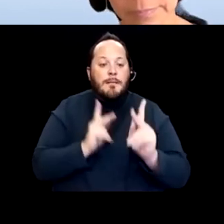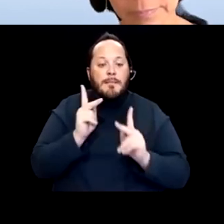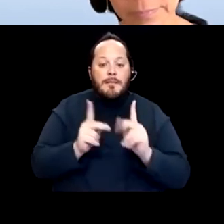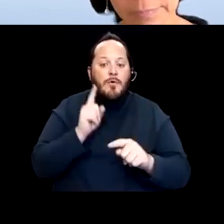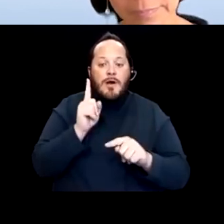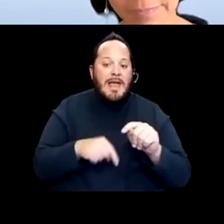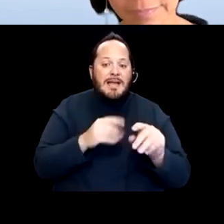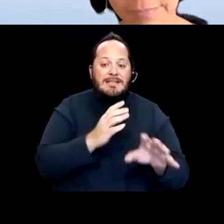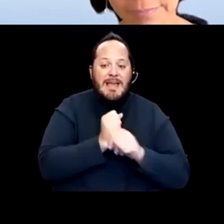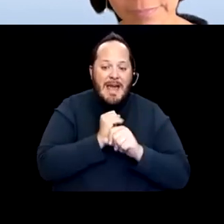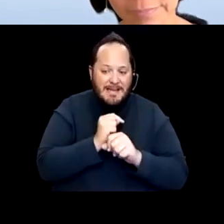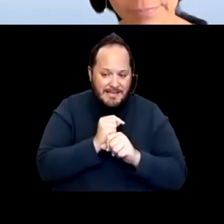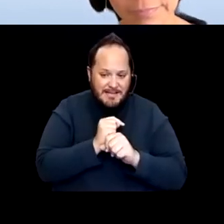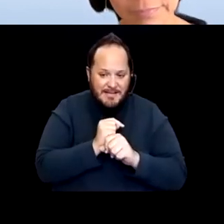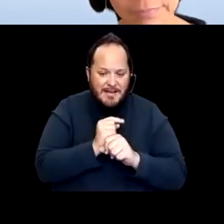and how that will cause discrimination.